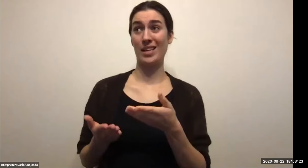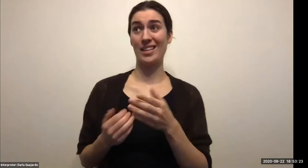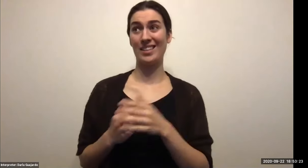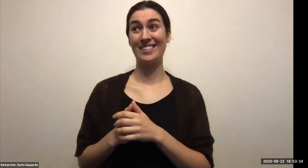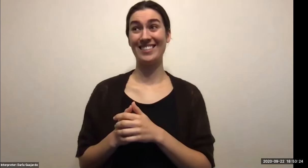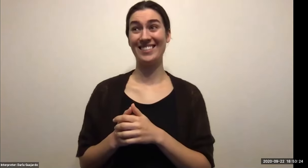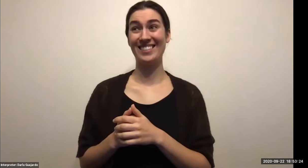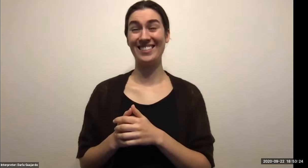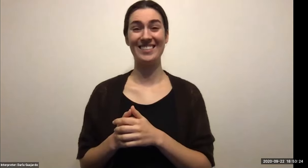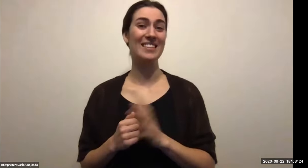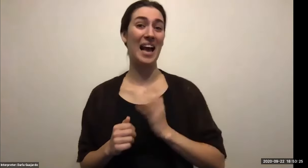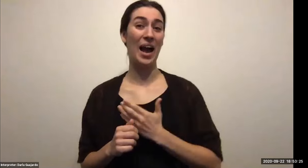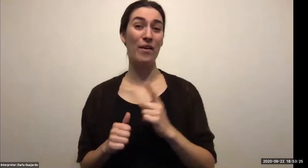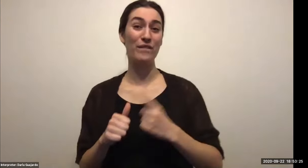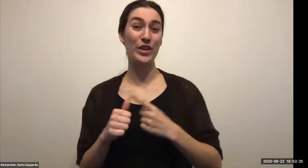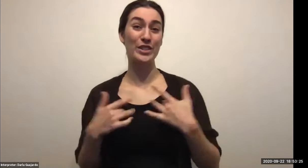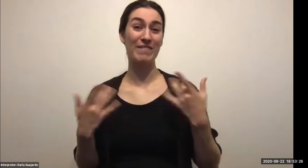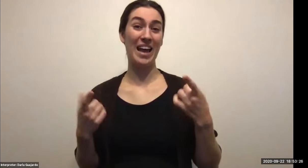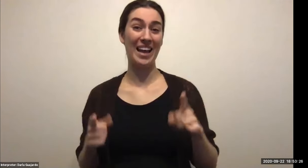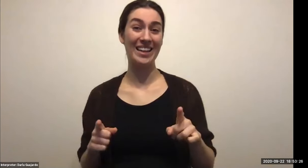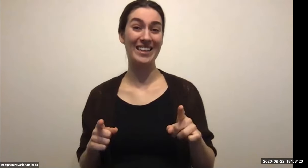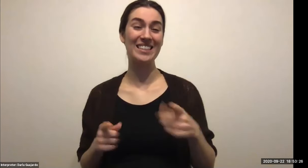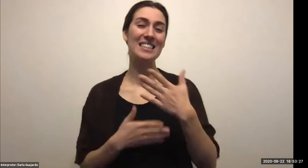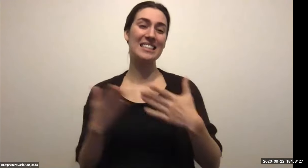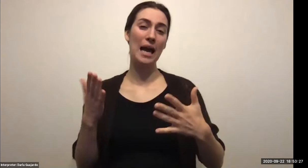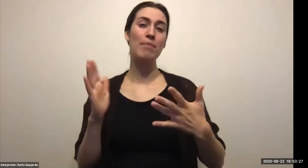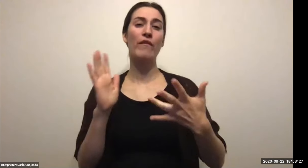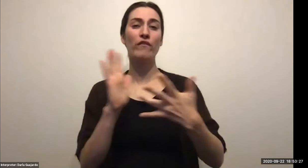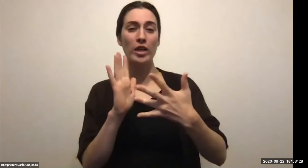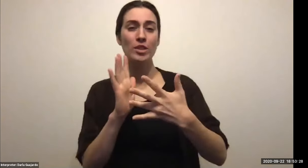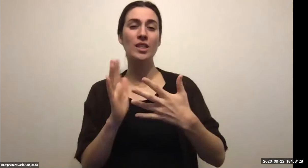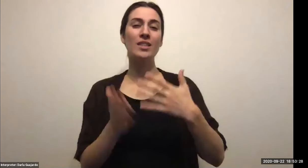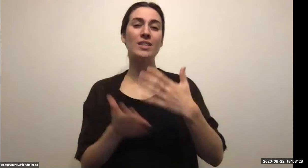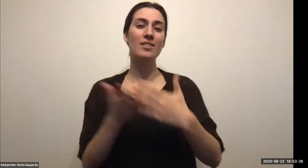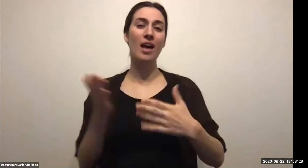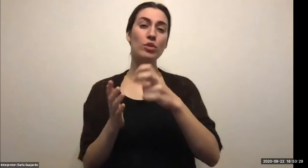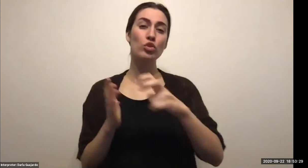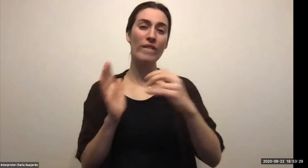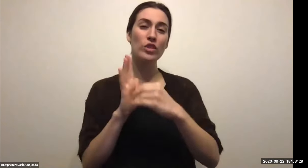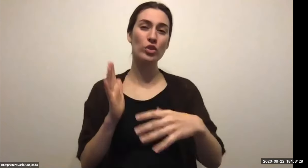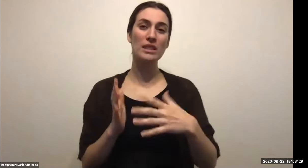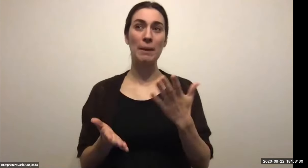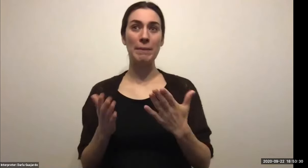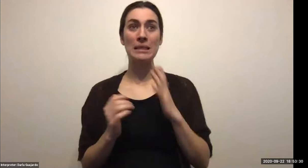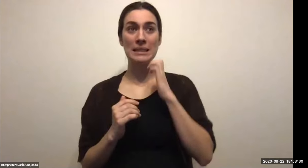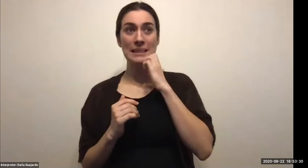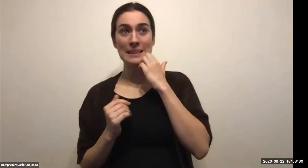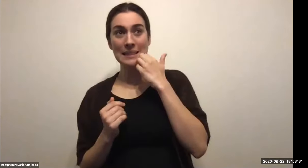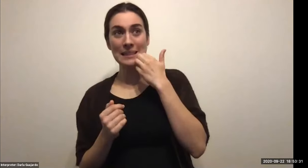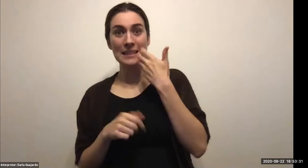Keith Wolling: Till August. Now, my boss at the time was very flexible say my classes were eight to one and I worked three to 11 or later. So it worked out very well.